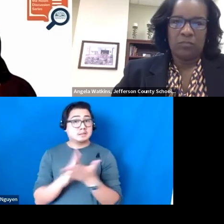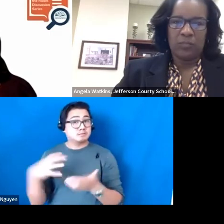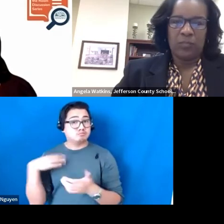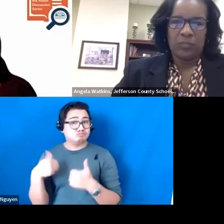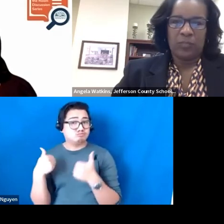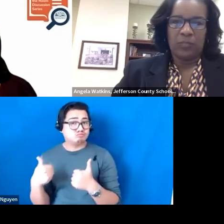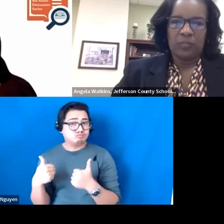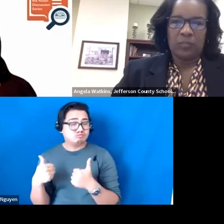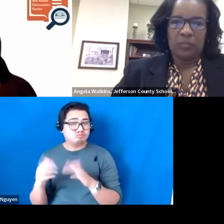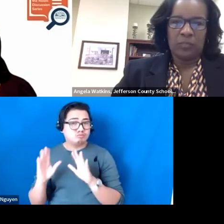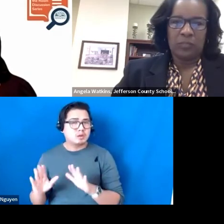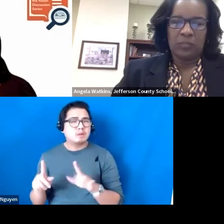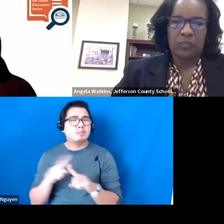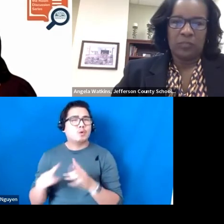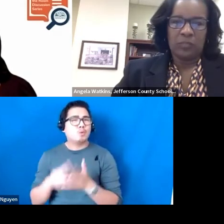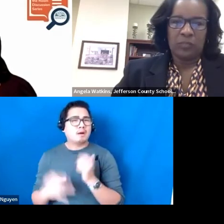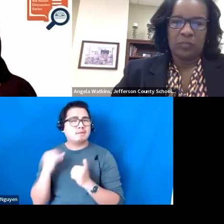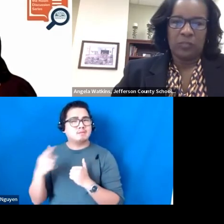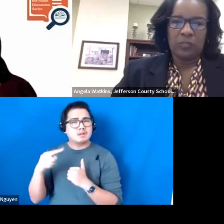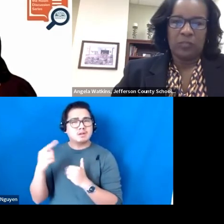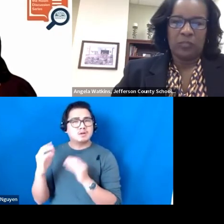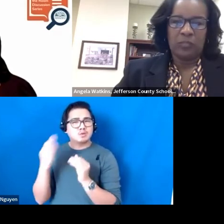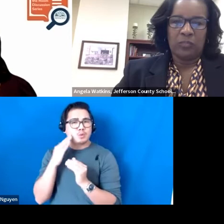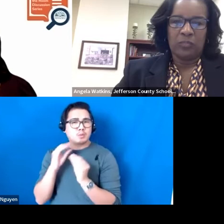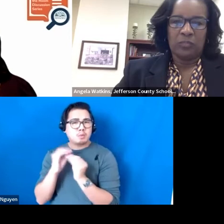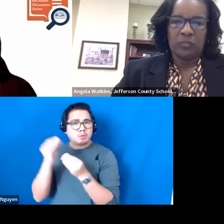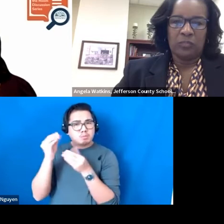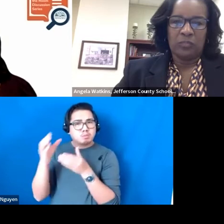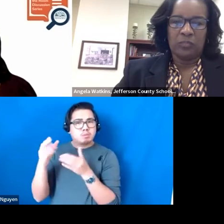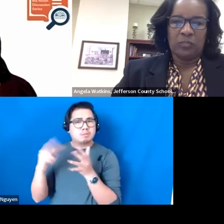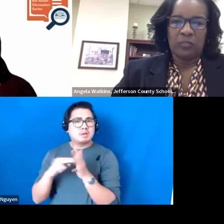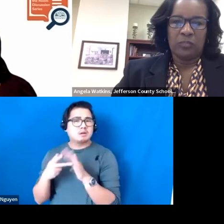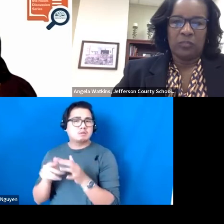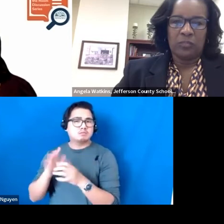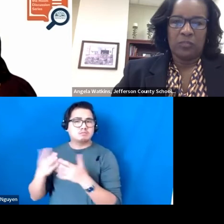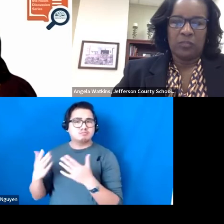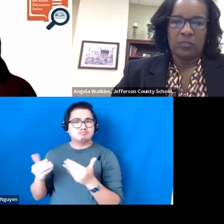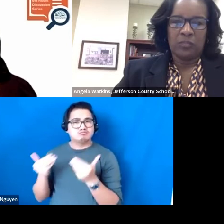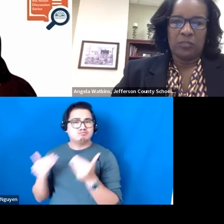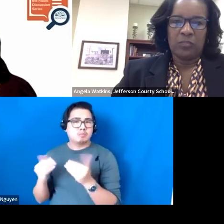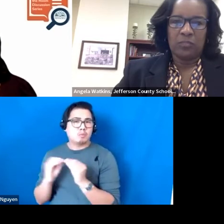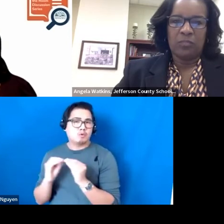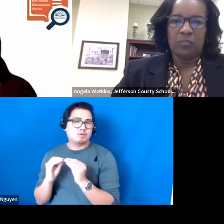on but what if they need a little more and can push further in 1 or 2 areas to start with?